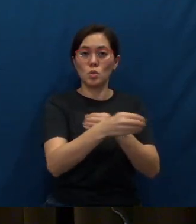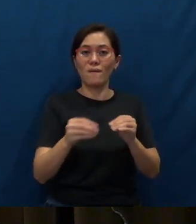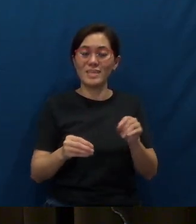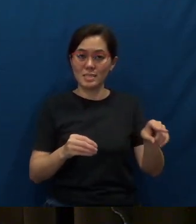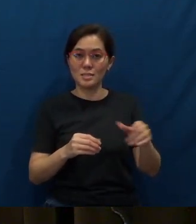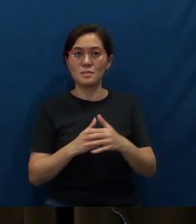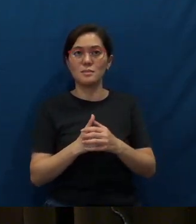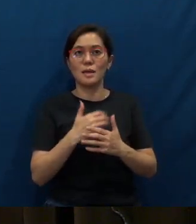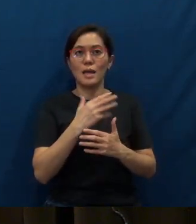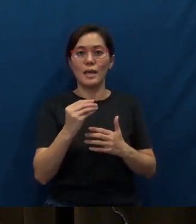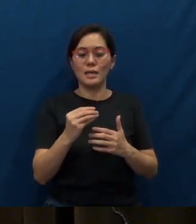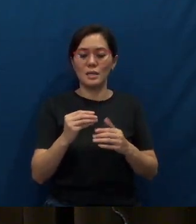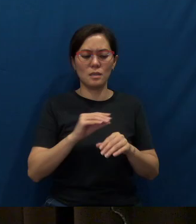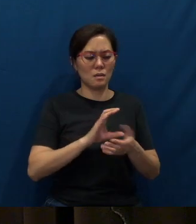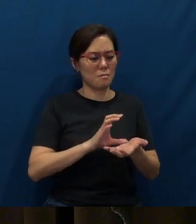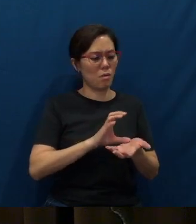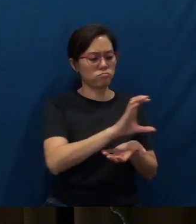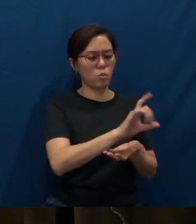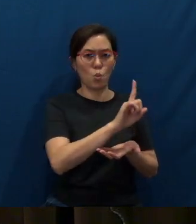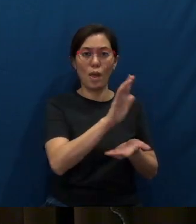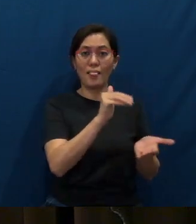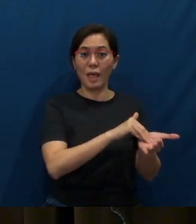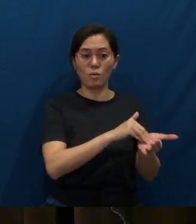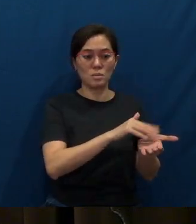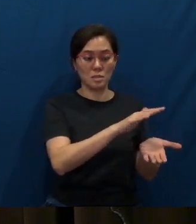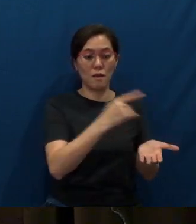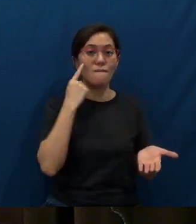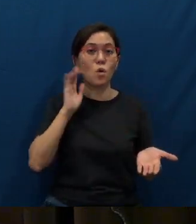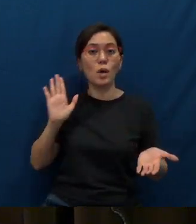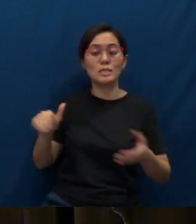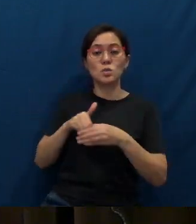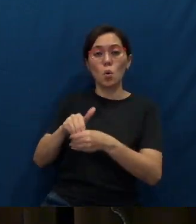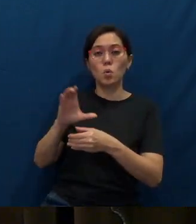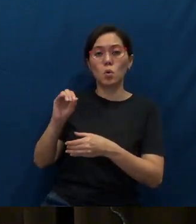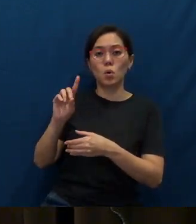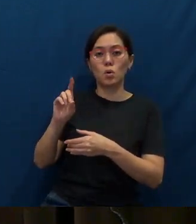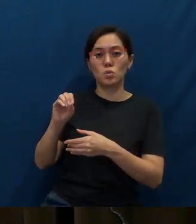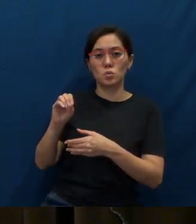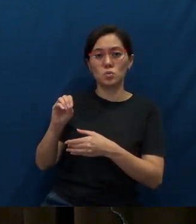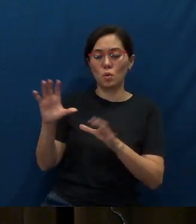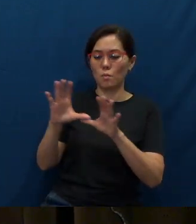And he allocated about 1000 flyers for his own condo block, and waited for